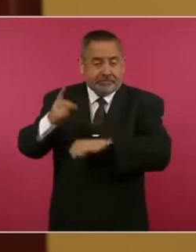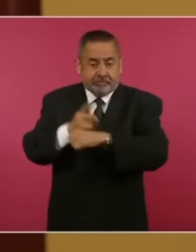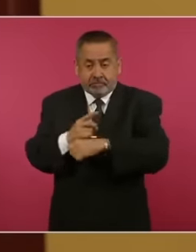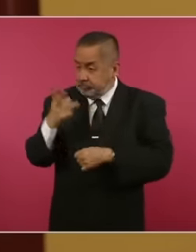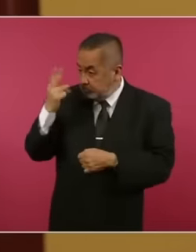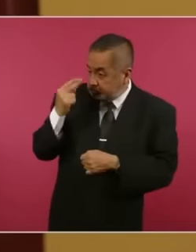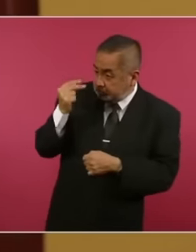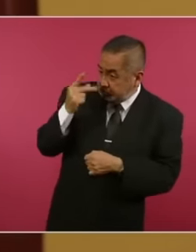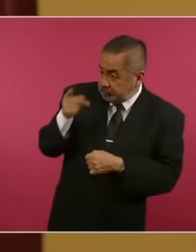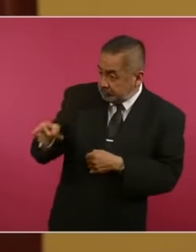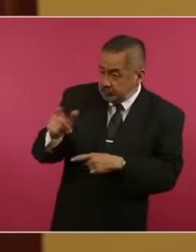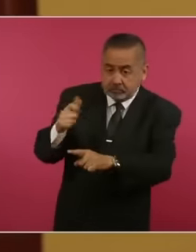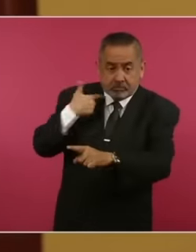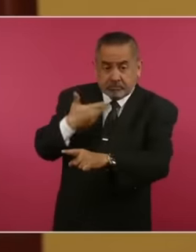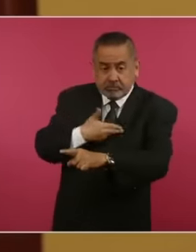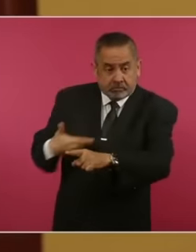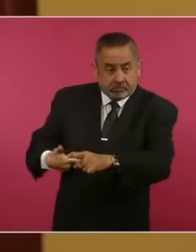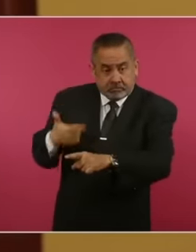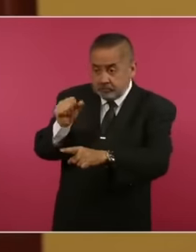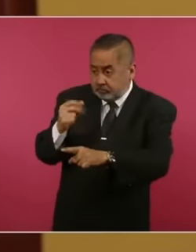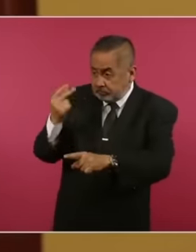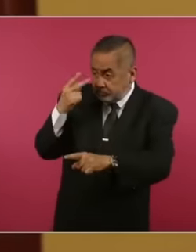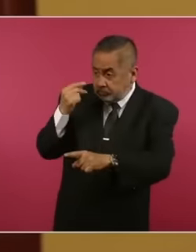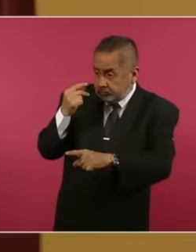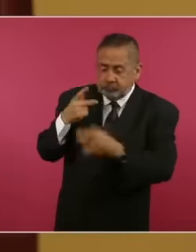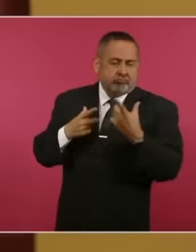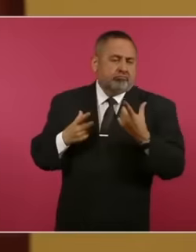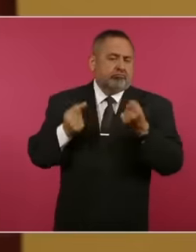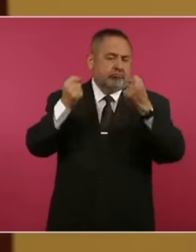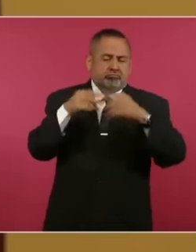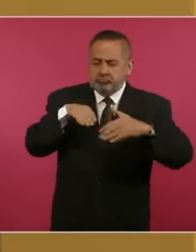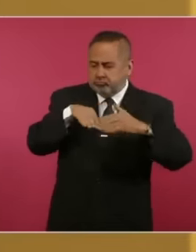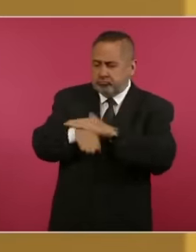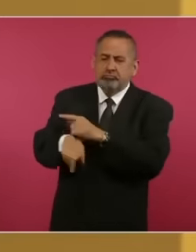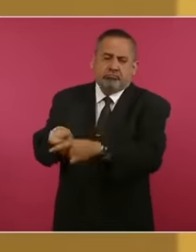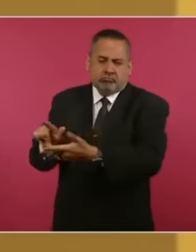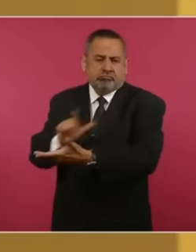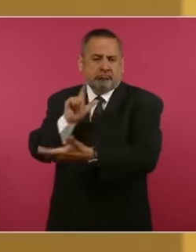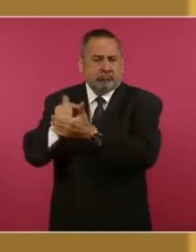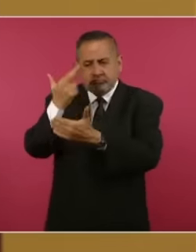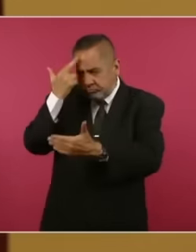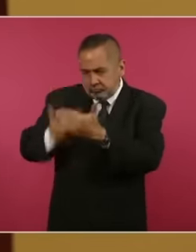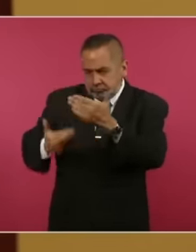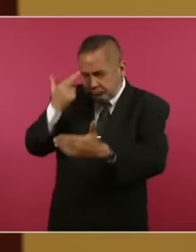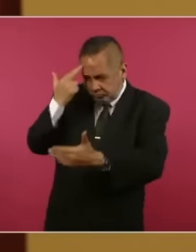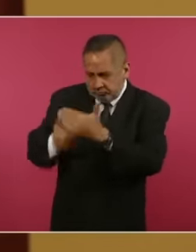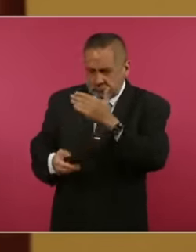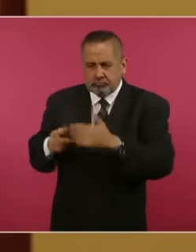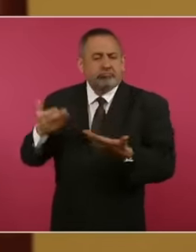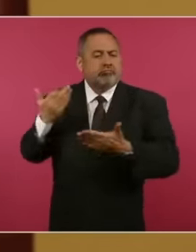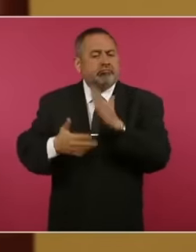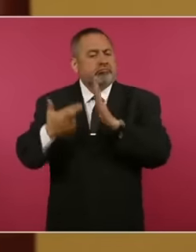former President Glass, who has positions of all kinds and does not obey diplomatic rules, will leave